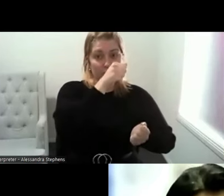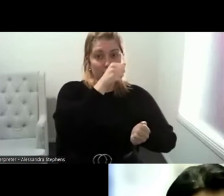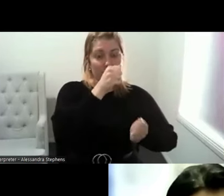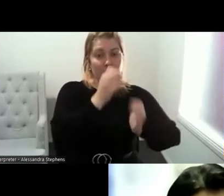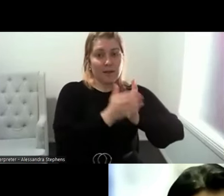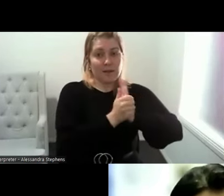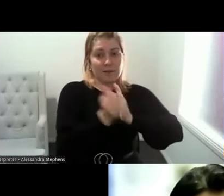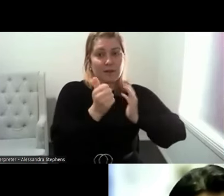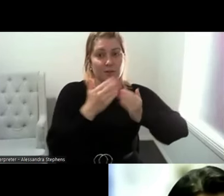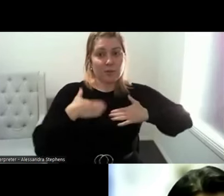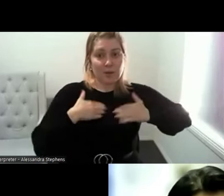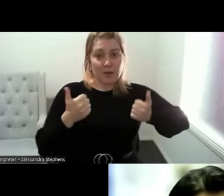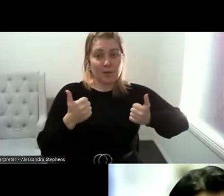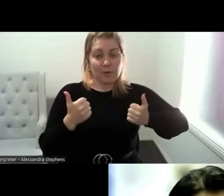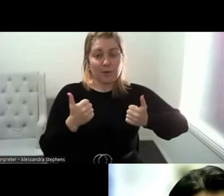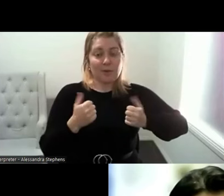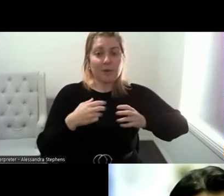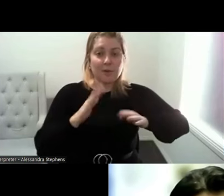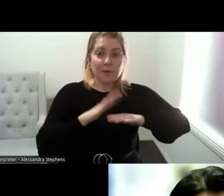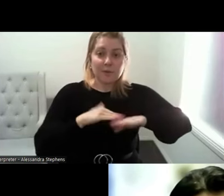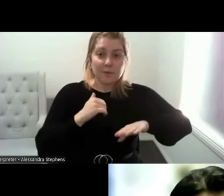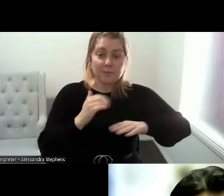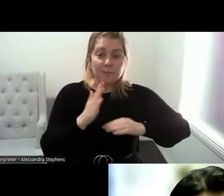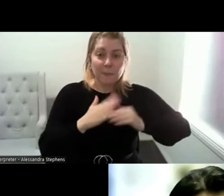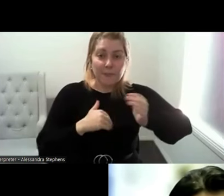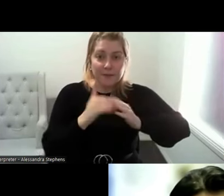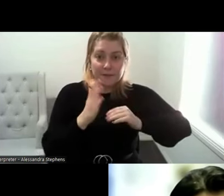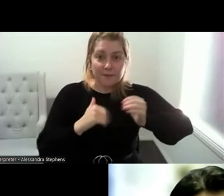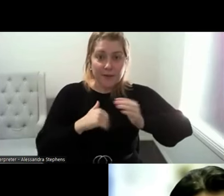the Australian Research Center in Sex Health and Society at the La Trobe University.